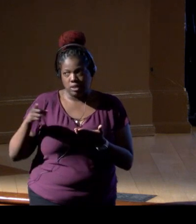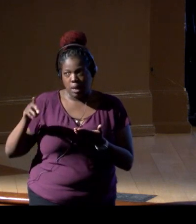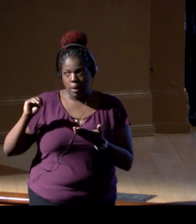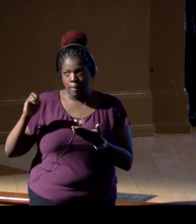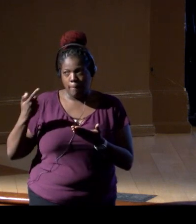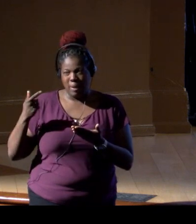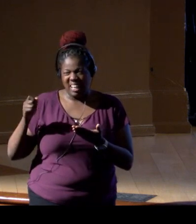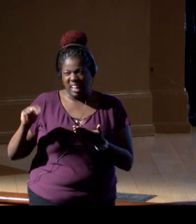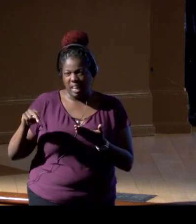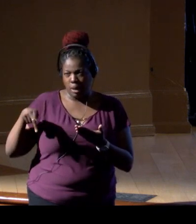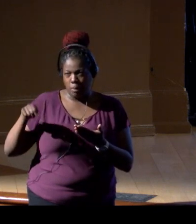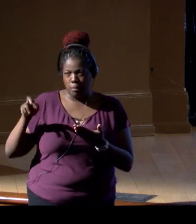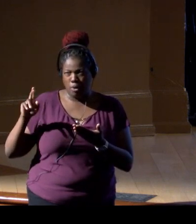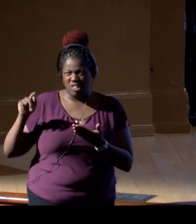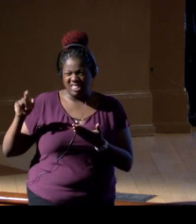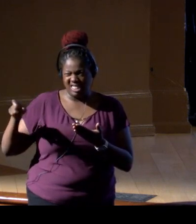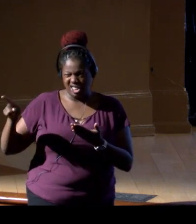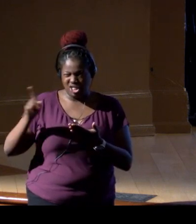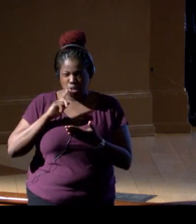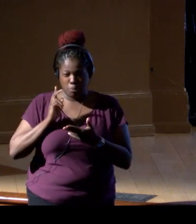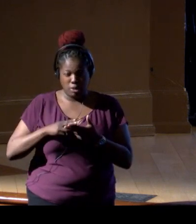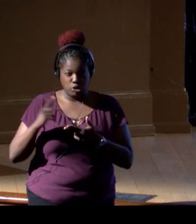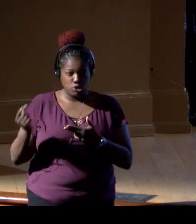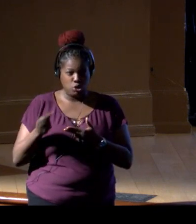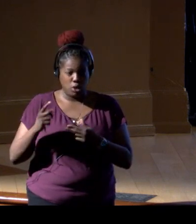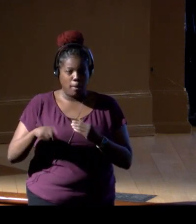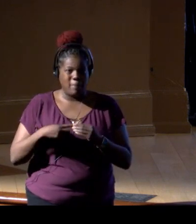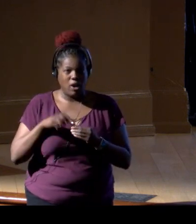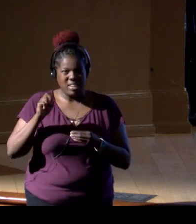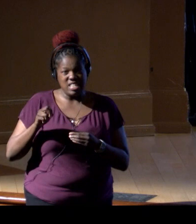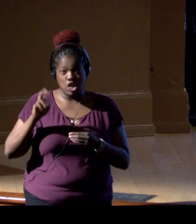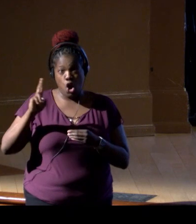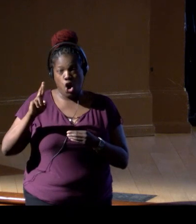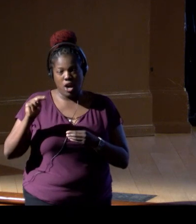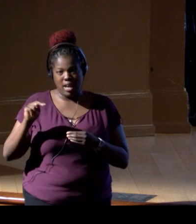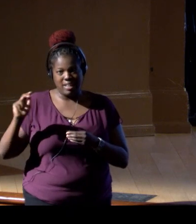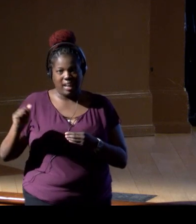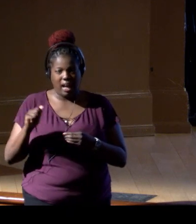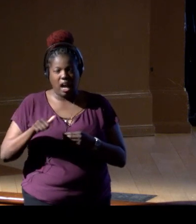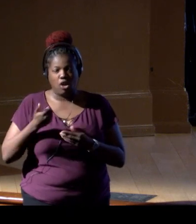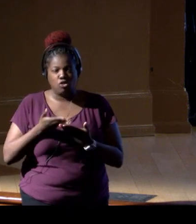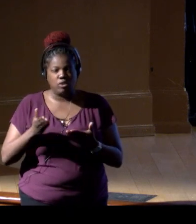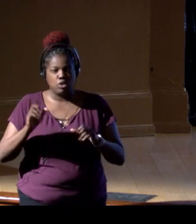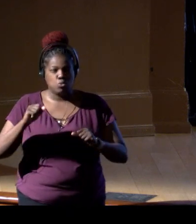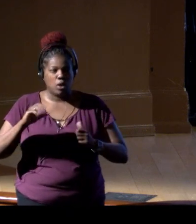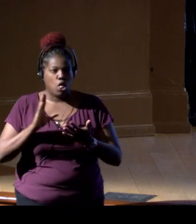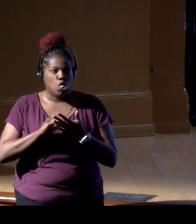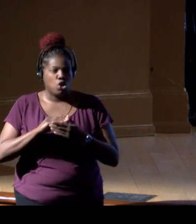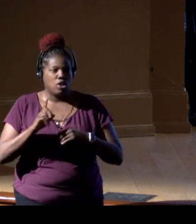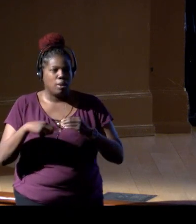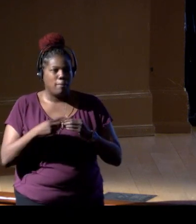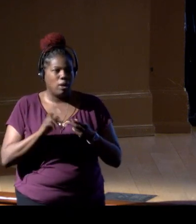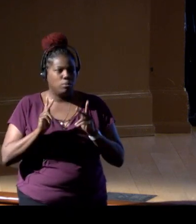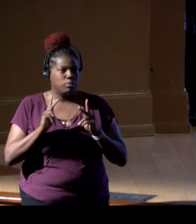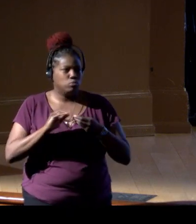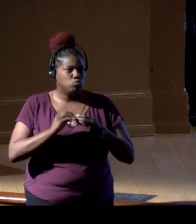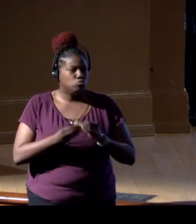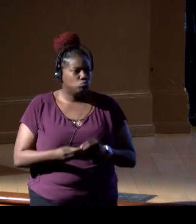I believe on Tuesday as well, about eRNA. What are the other things that we can learn about populations? And as I mentioned earlier,